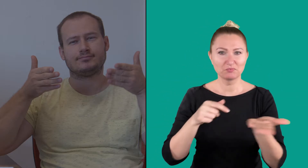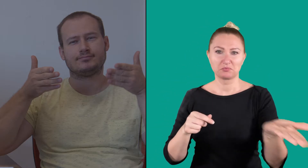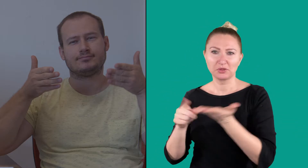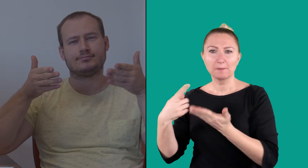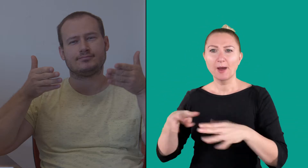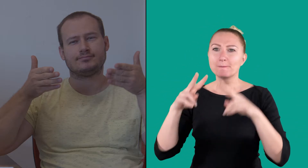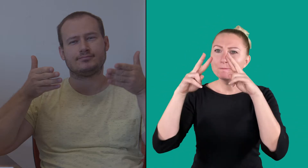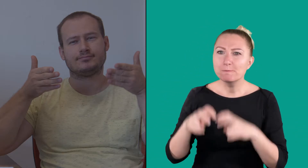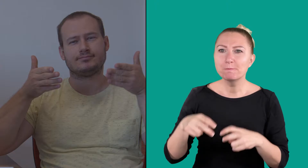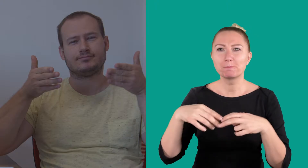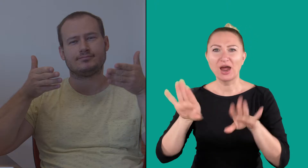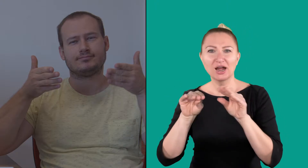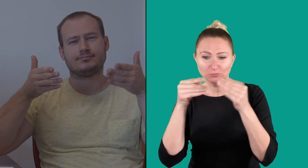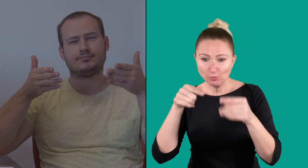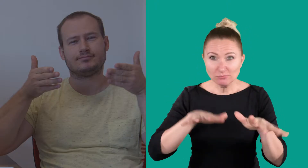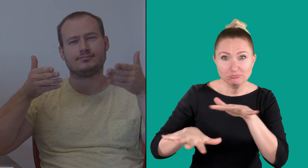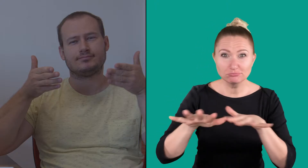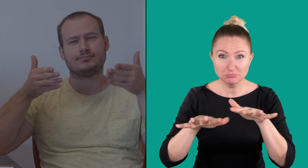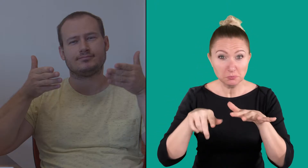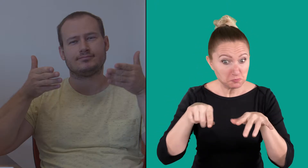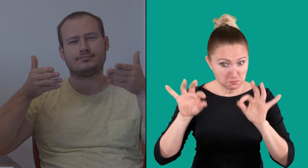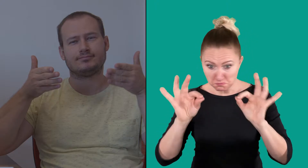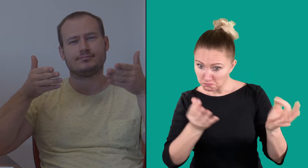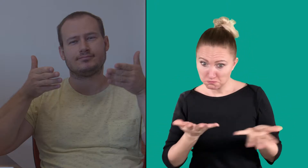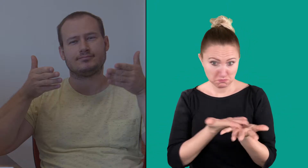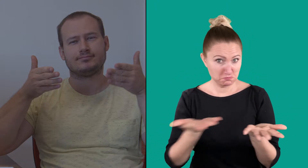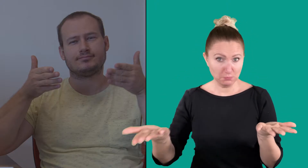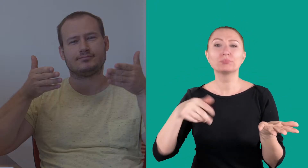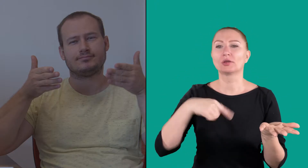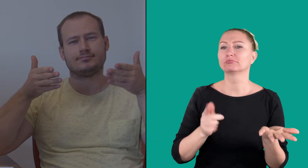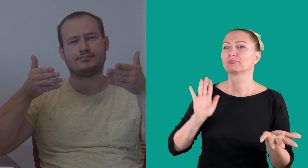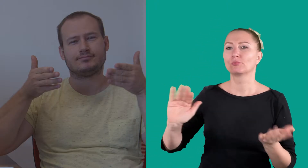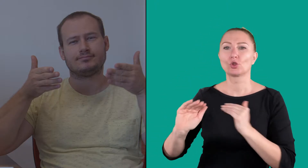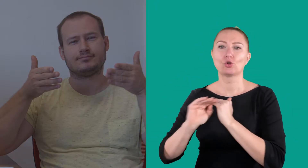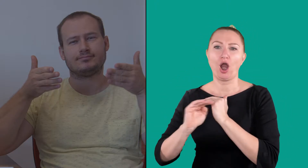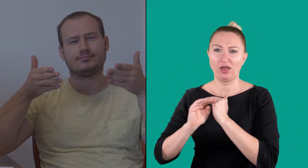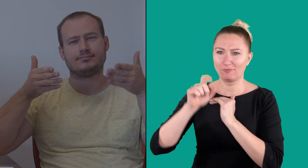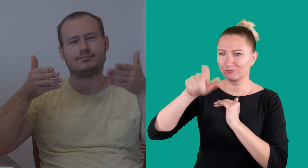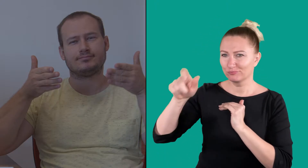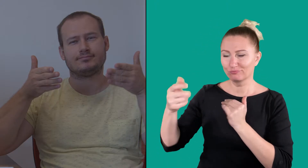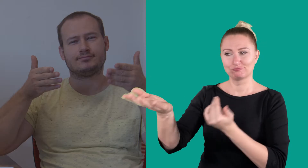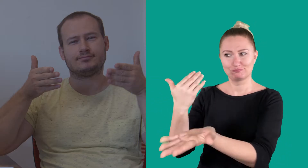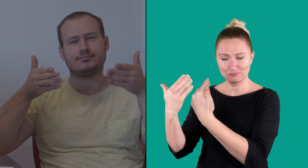and study the more detailed information in the call. Then he will call his colleagues